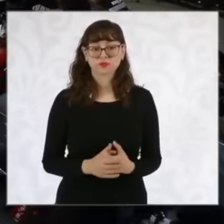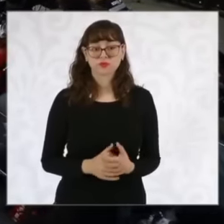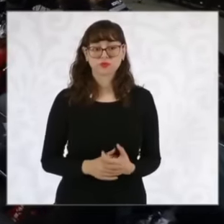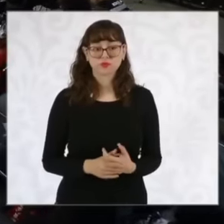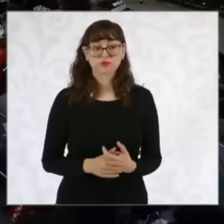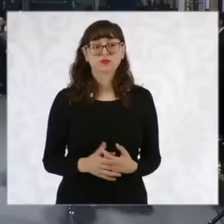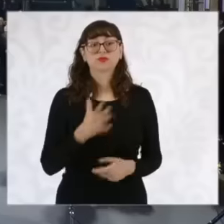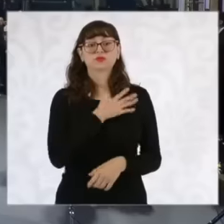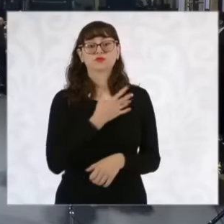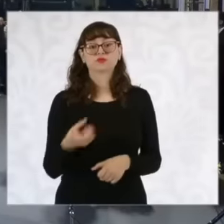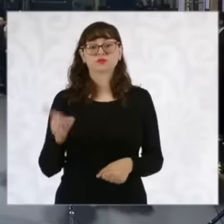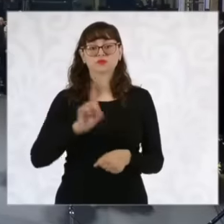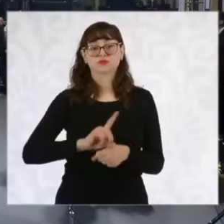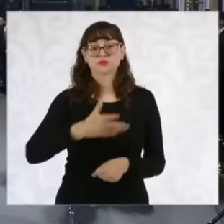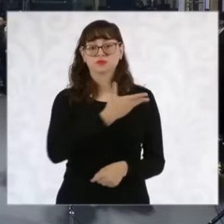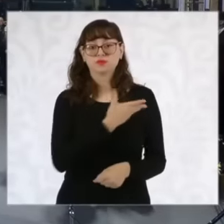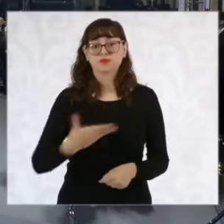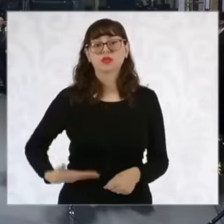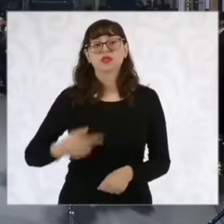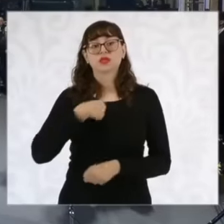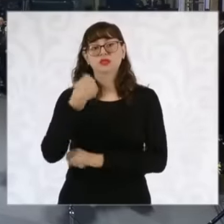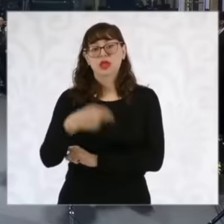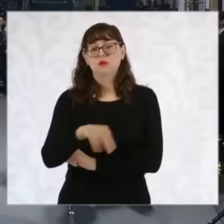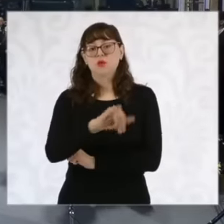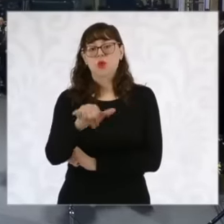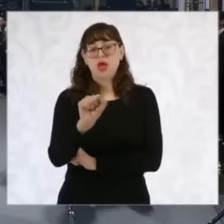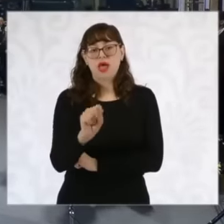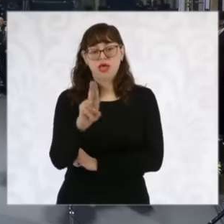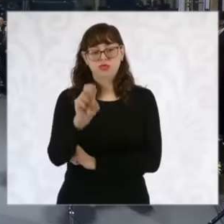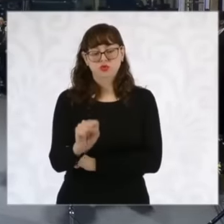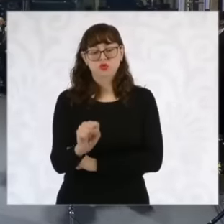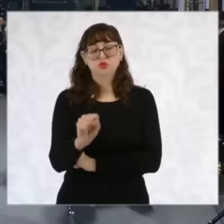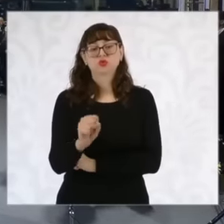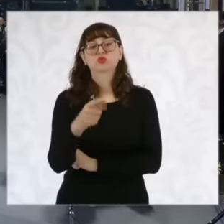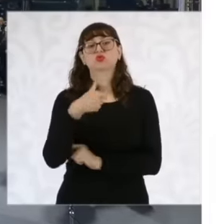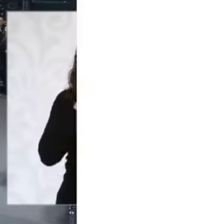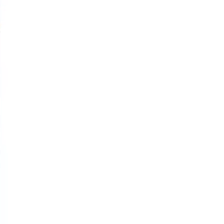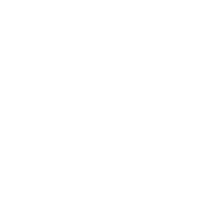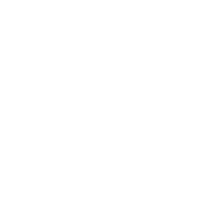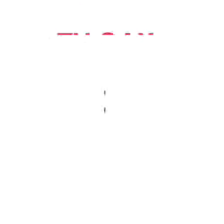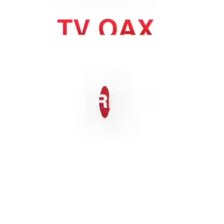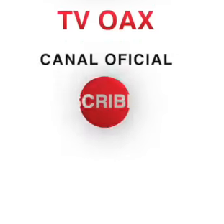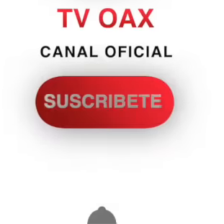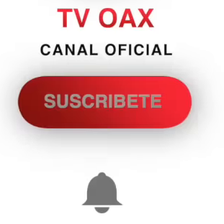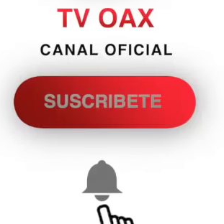Good morning president Jesús Pérez of revolution 3.0 the world must know about